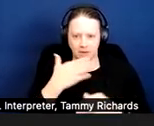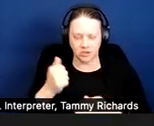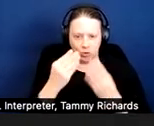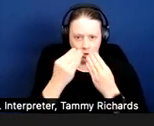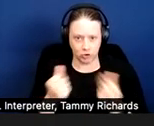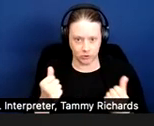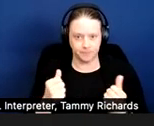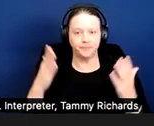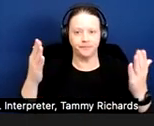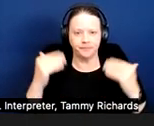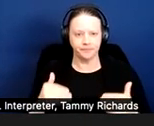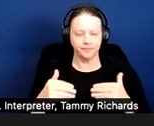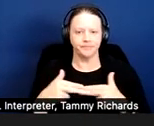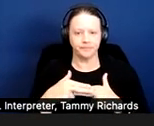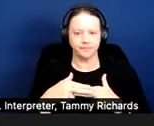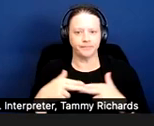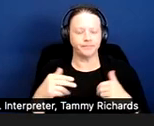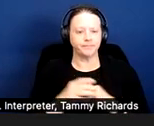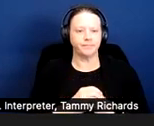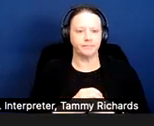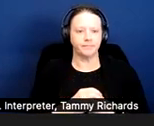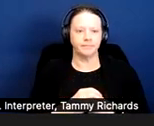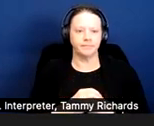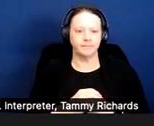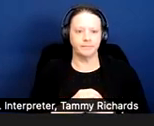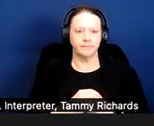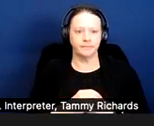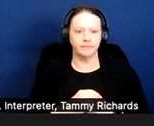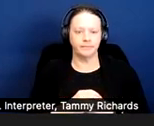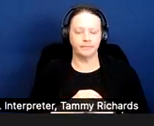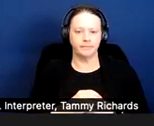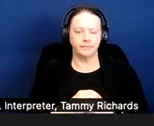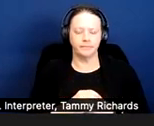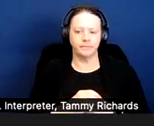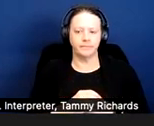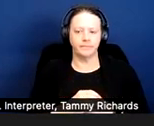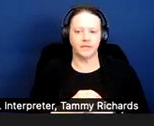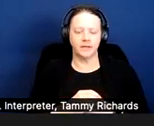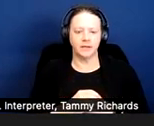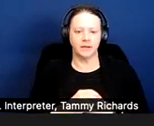Next page. Trina.